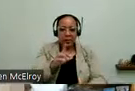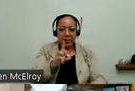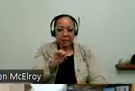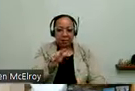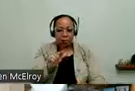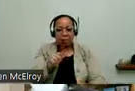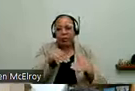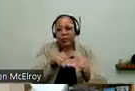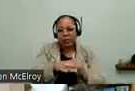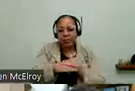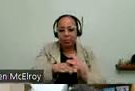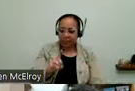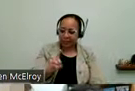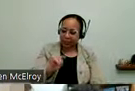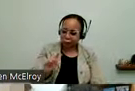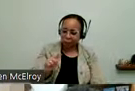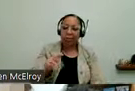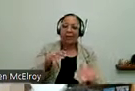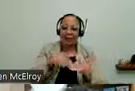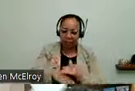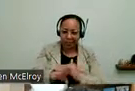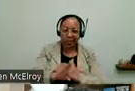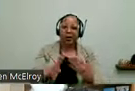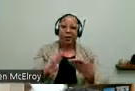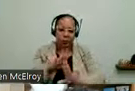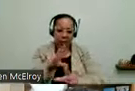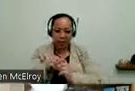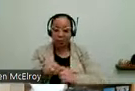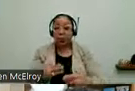engagement. So we want someone who will be working on making sure that